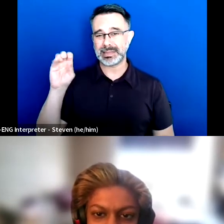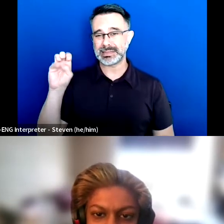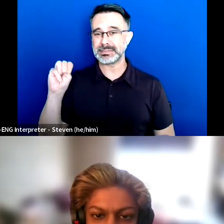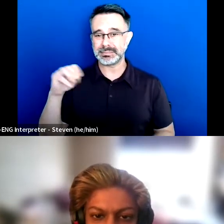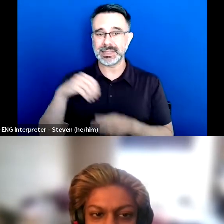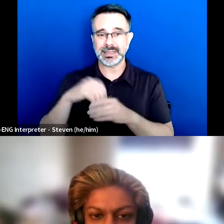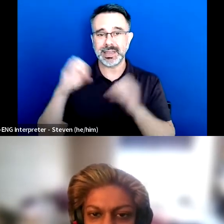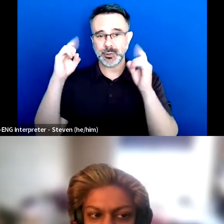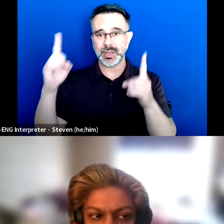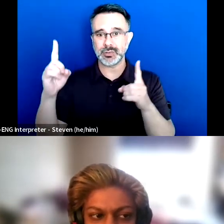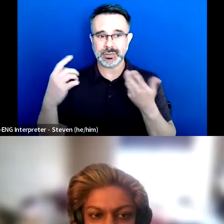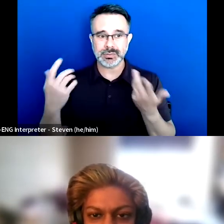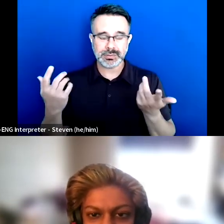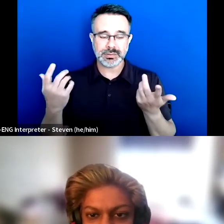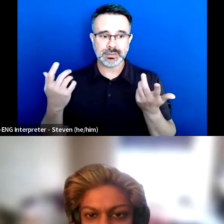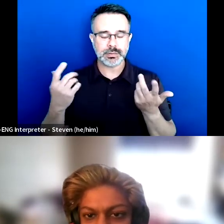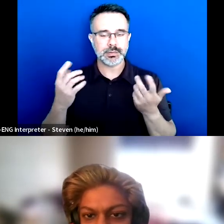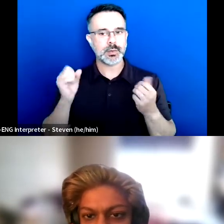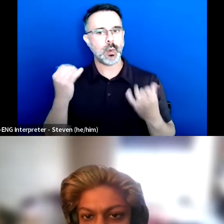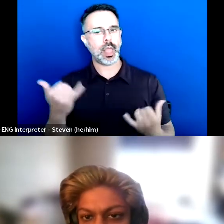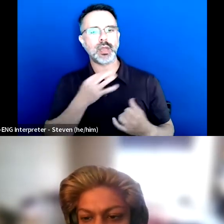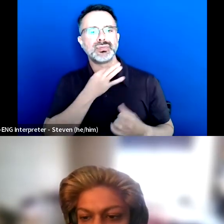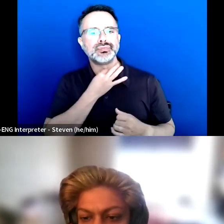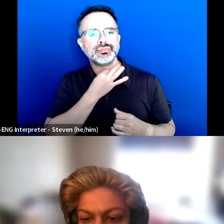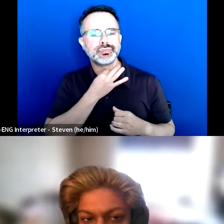So I'm interested in hearing about some of those experiences